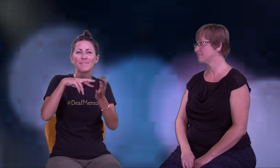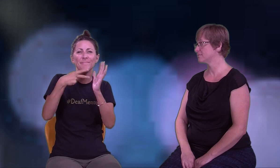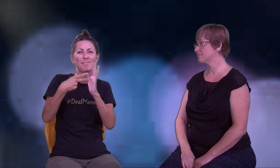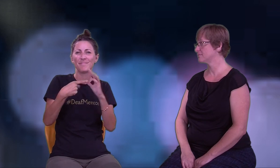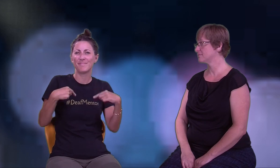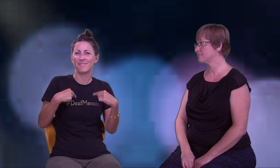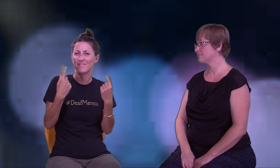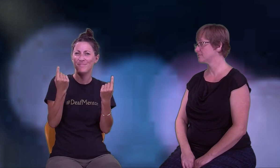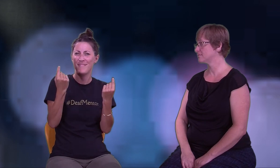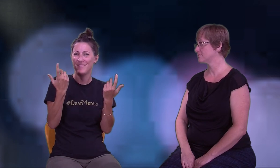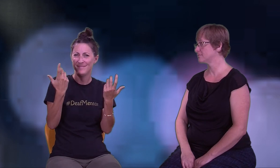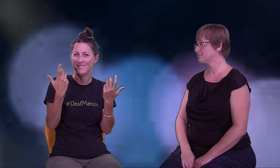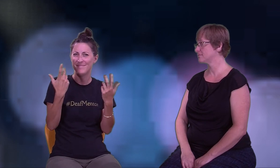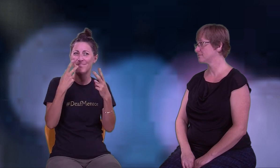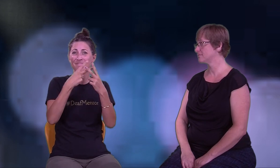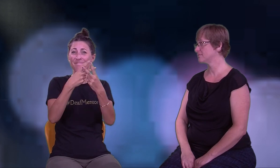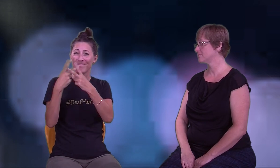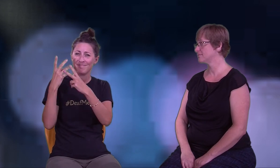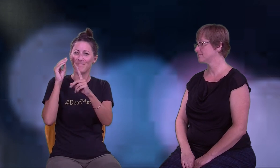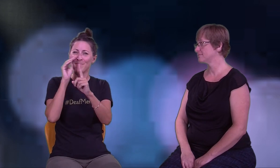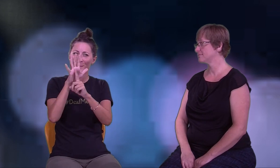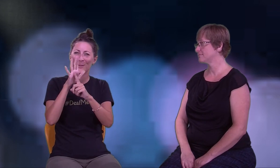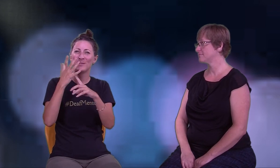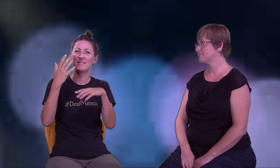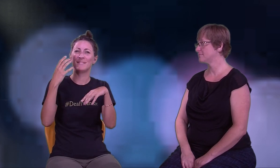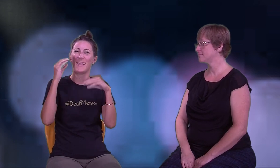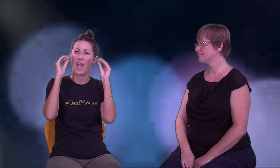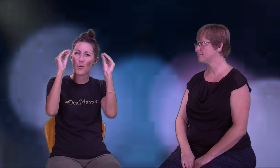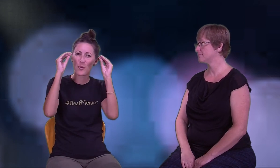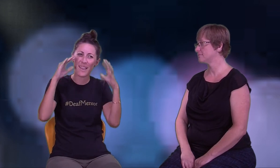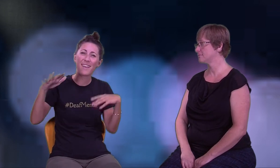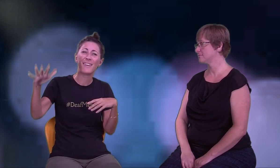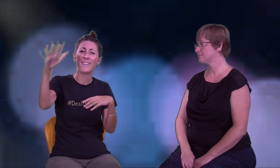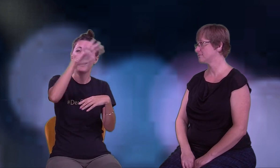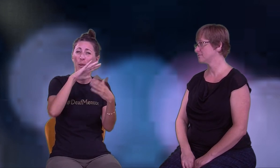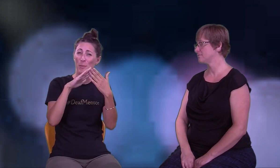and the reason for this hashtag is that we want to educate the community